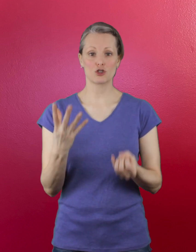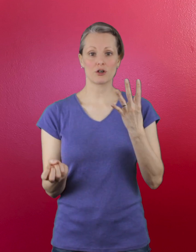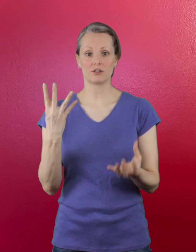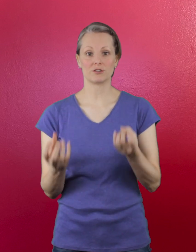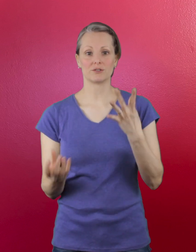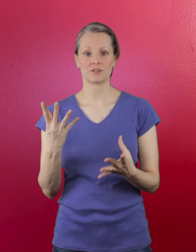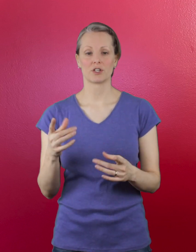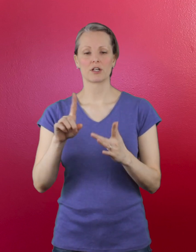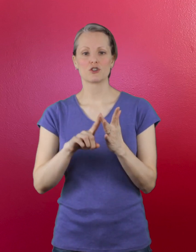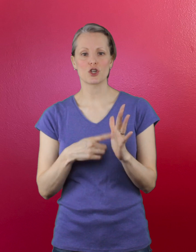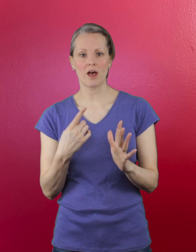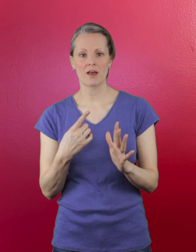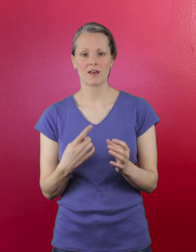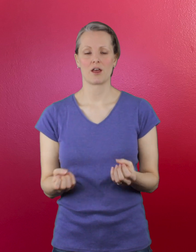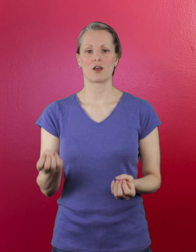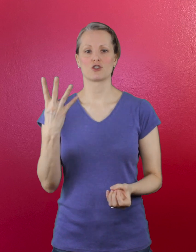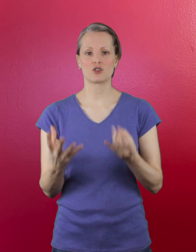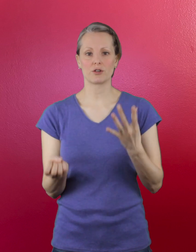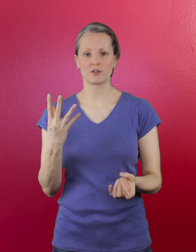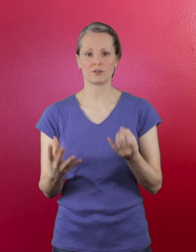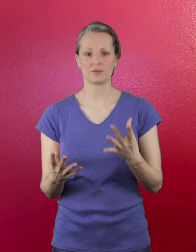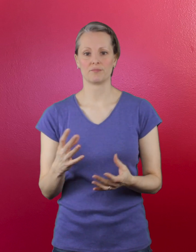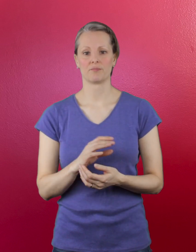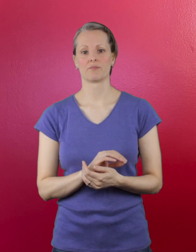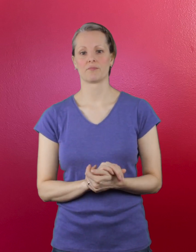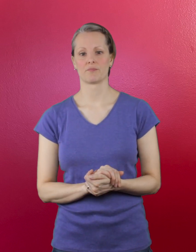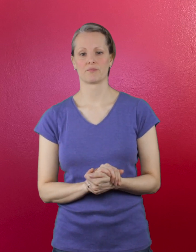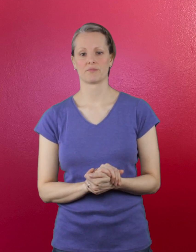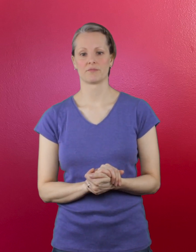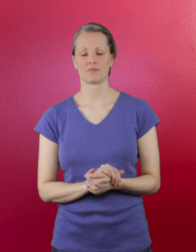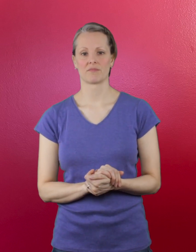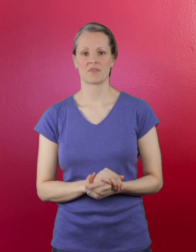juggle ... j ... juggle